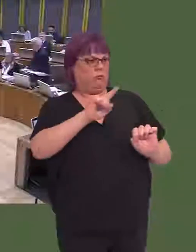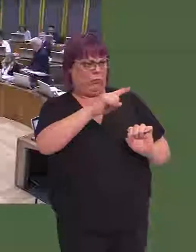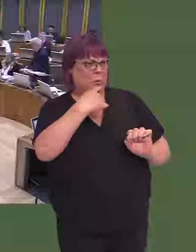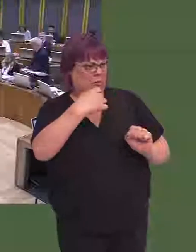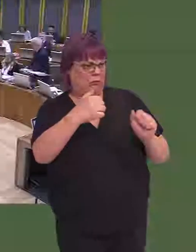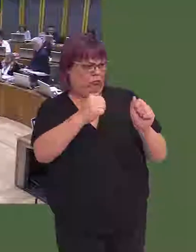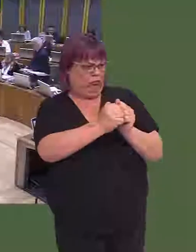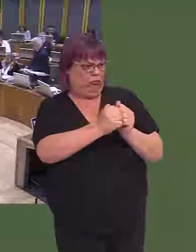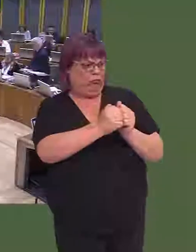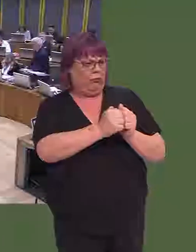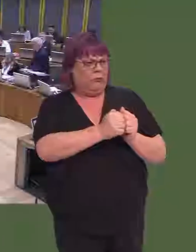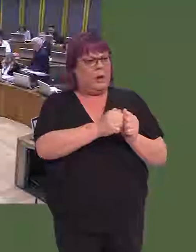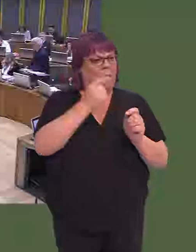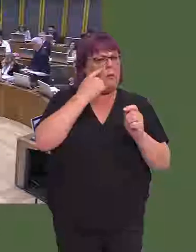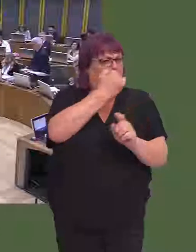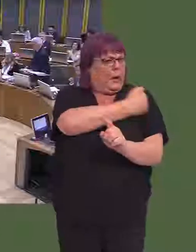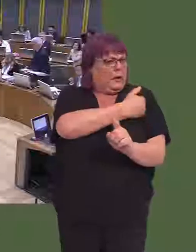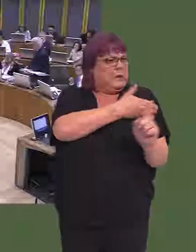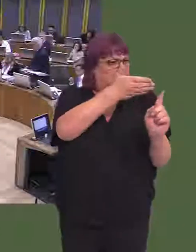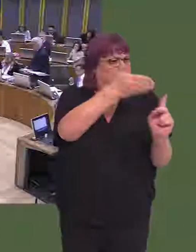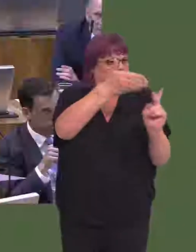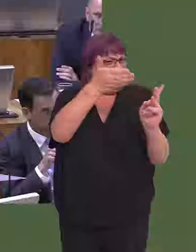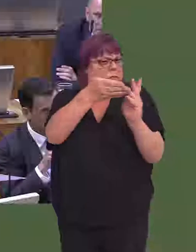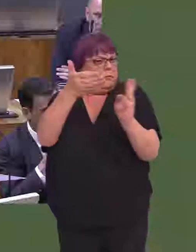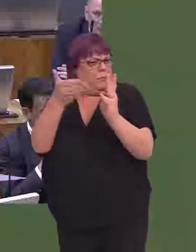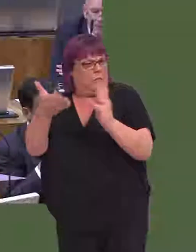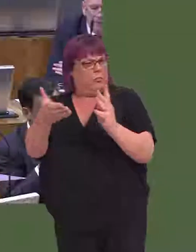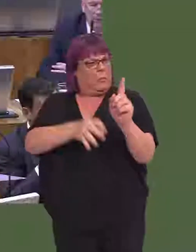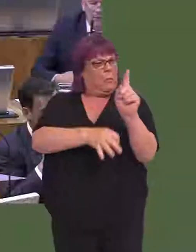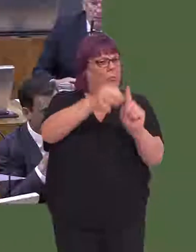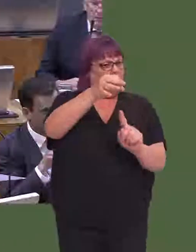and the leader of UKIP is correct in identifying the weaknesses that still need to be addressed,